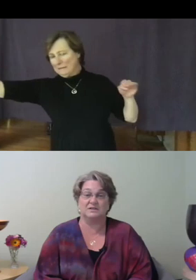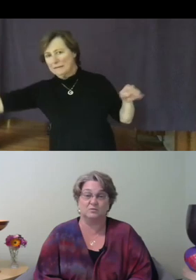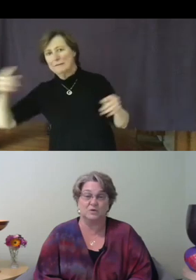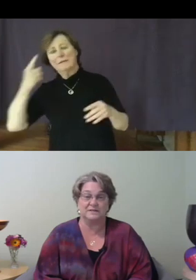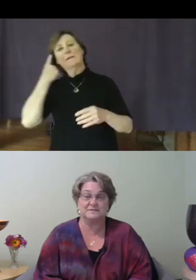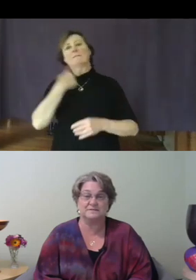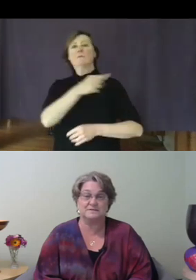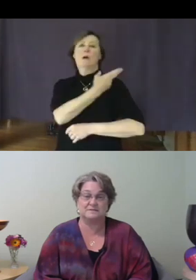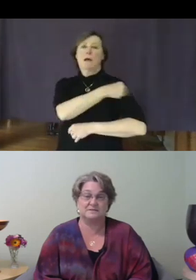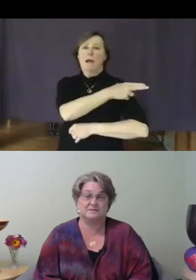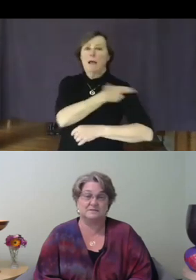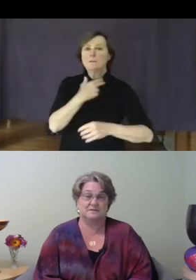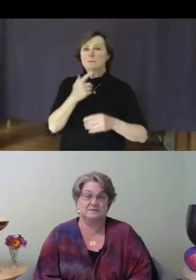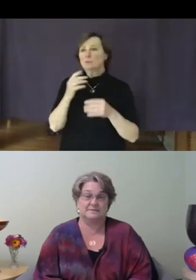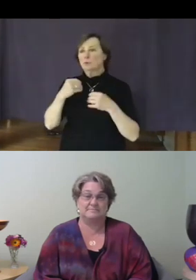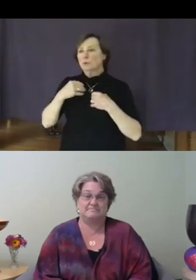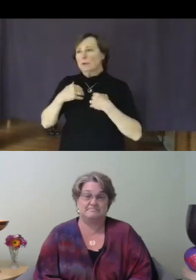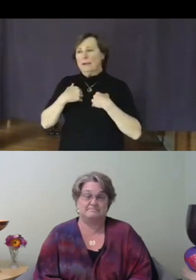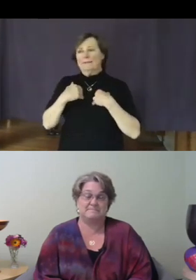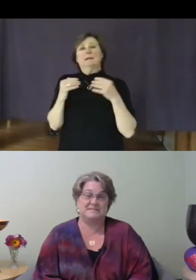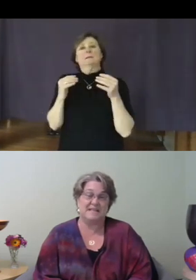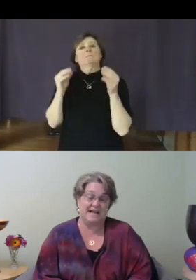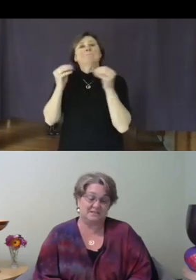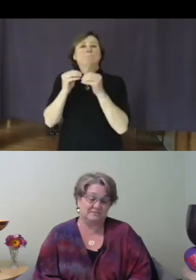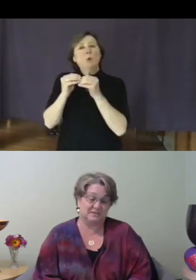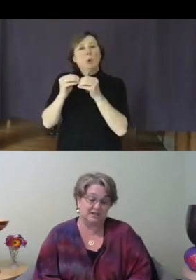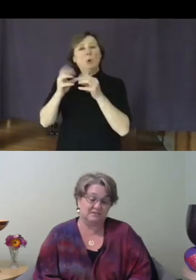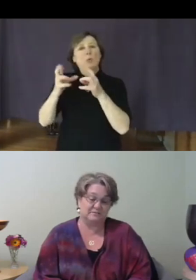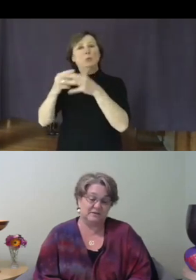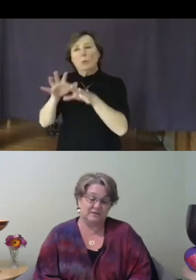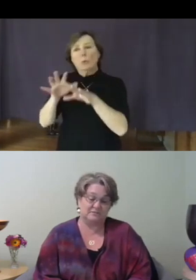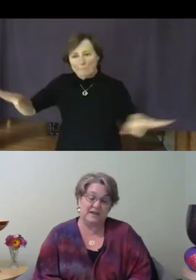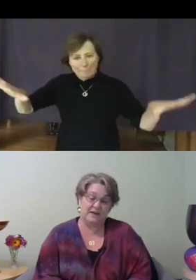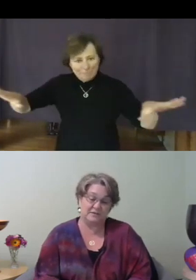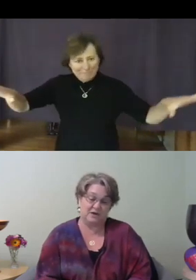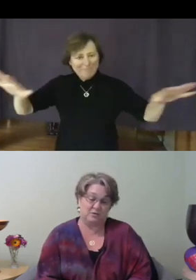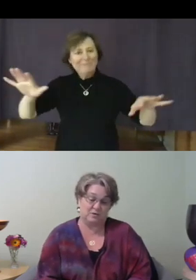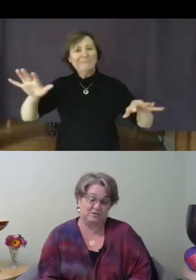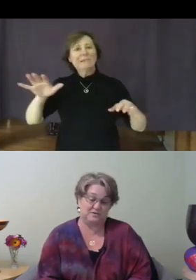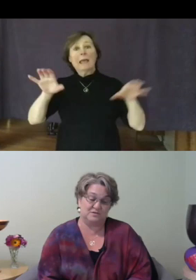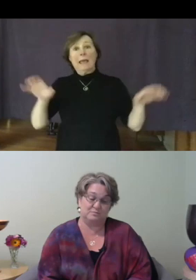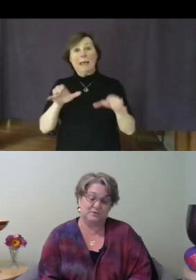once. It's an act of love for the health care workers who put